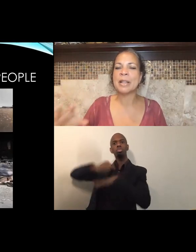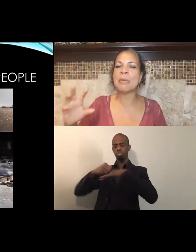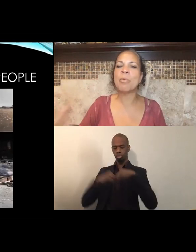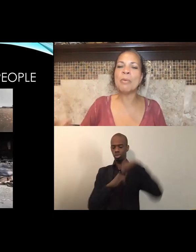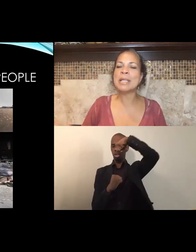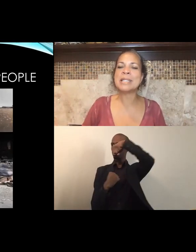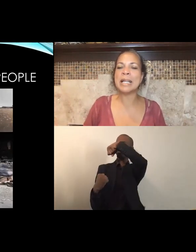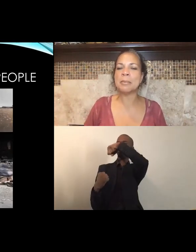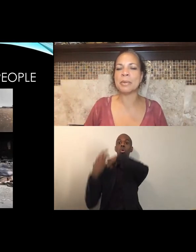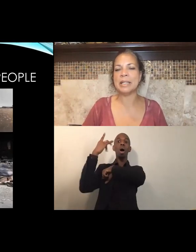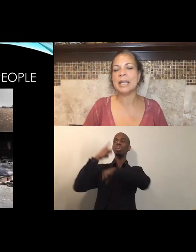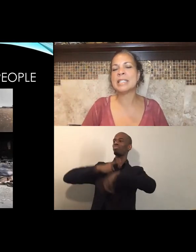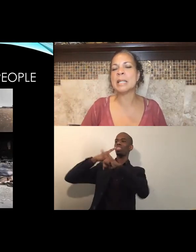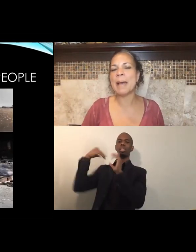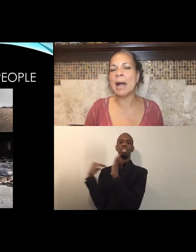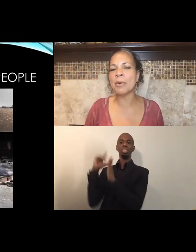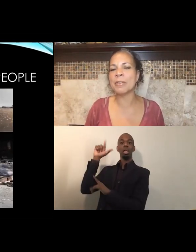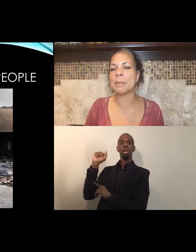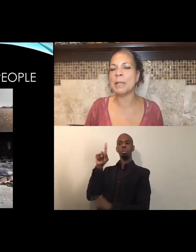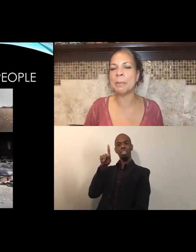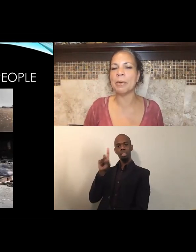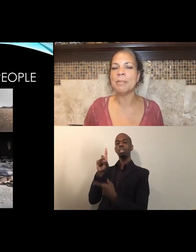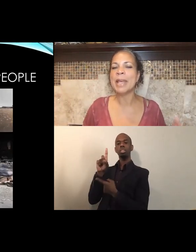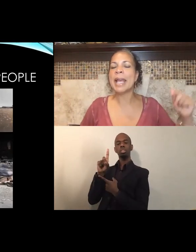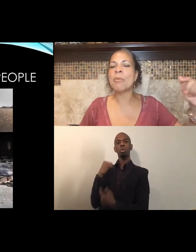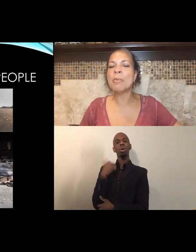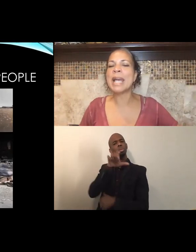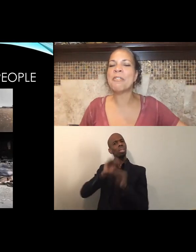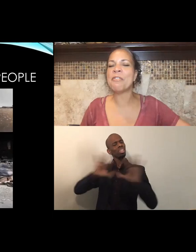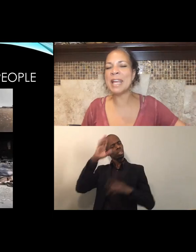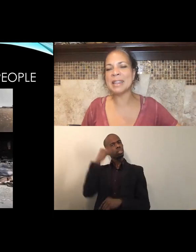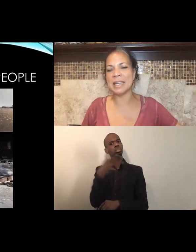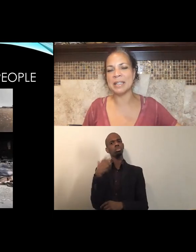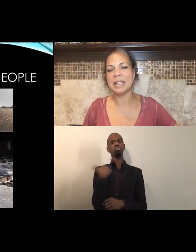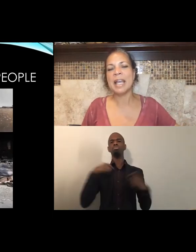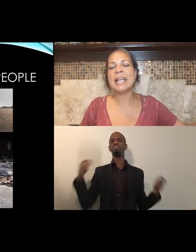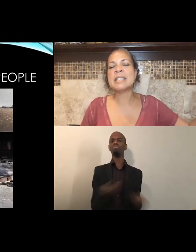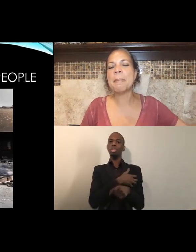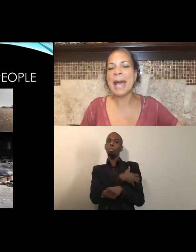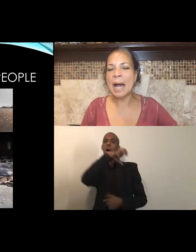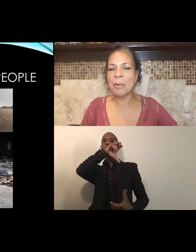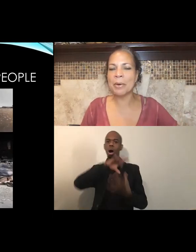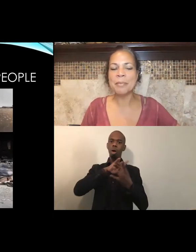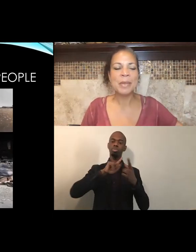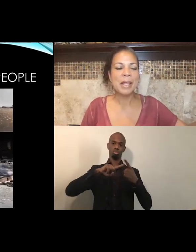that what we celebrate is the power of the people. And what we have faith in is the power,